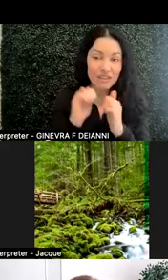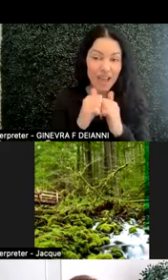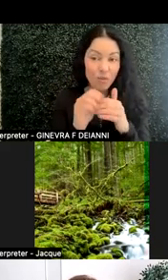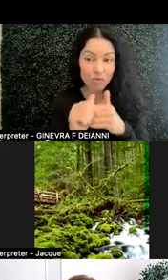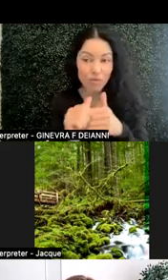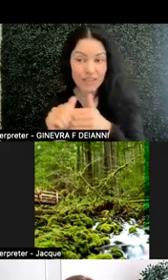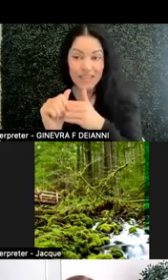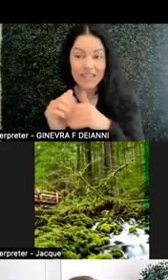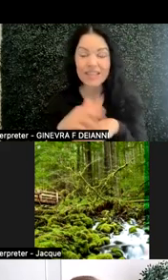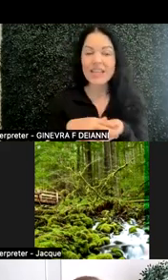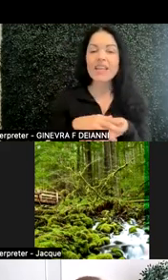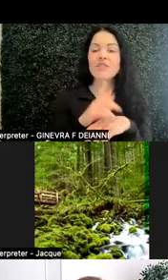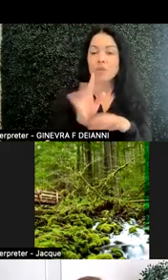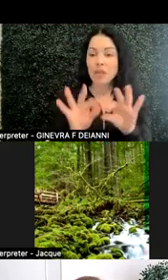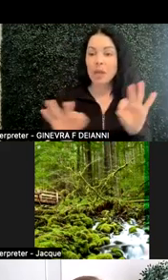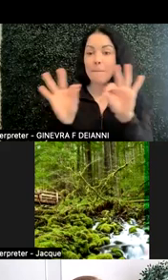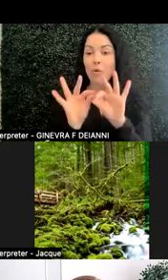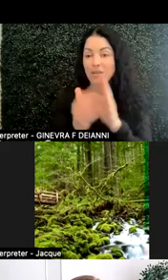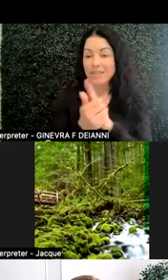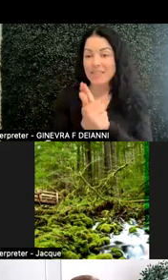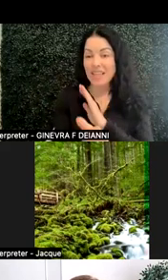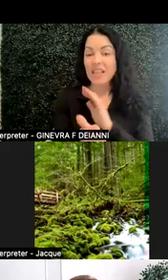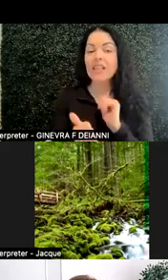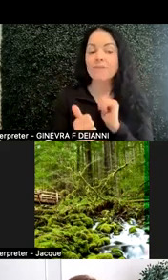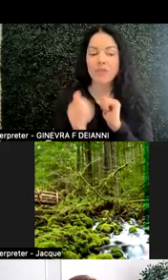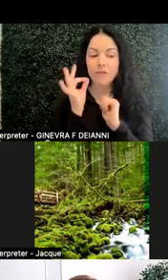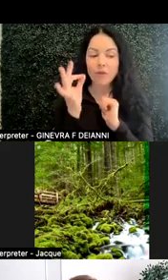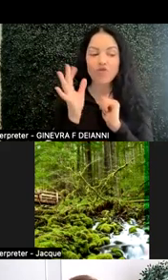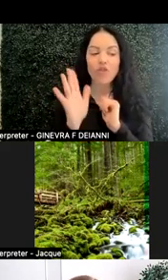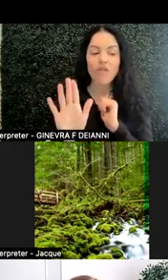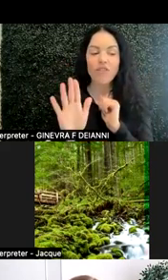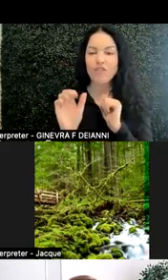It's a very important skill in their future of their STEM career, but also really important